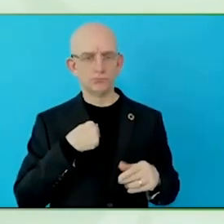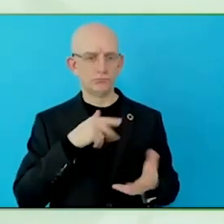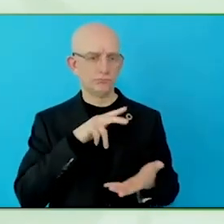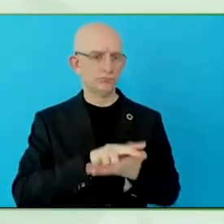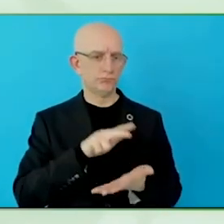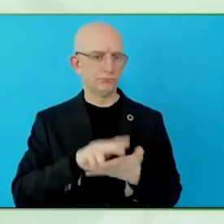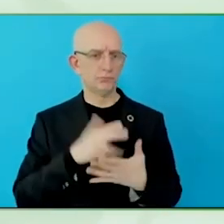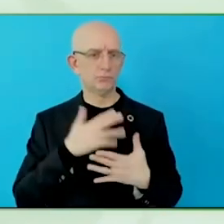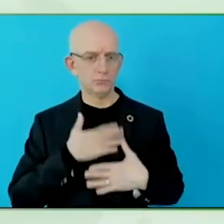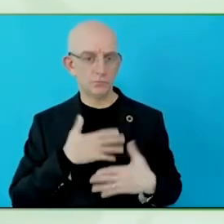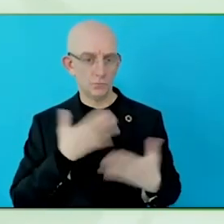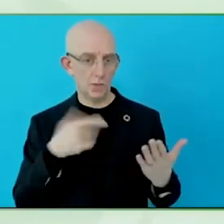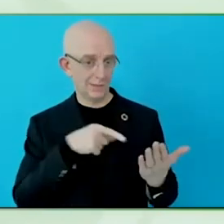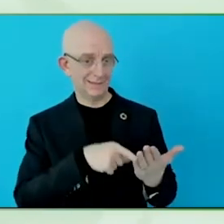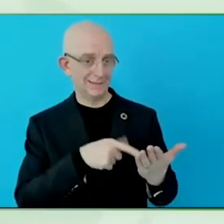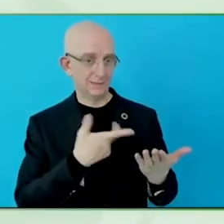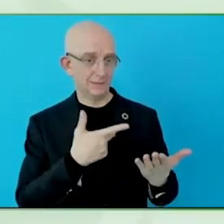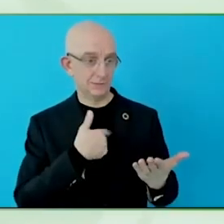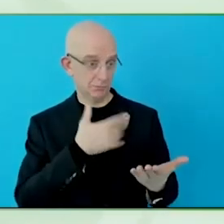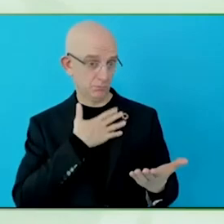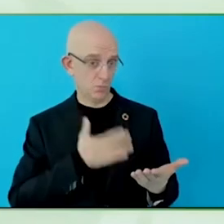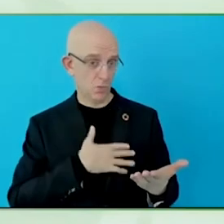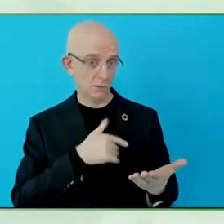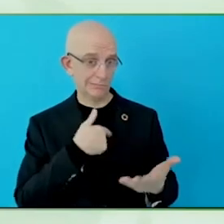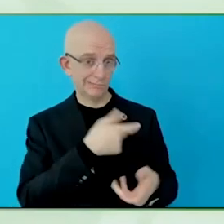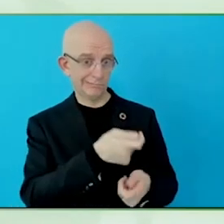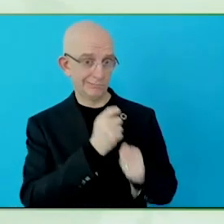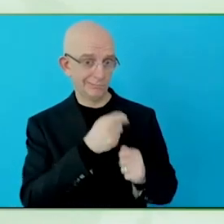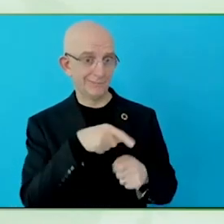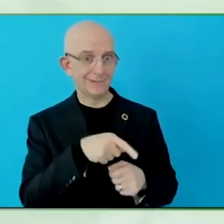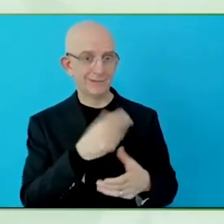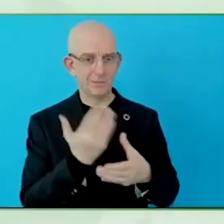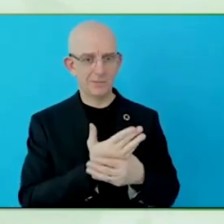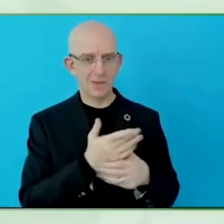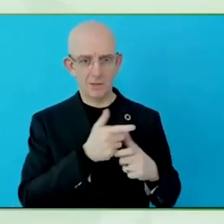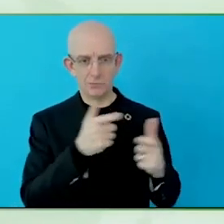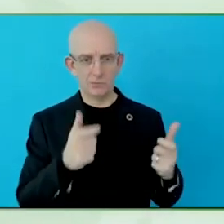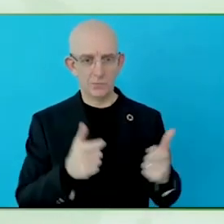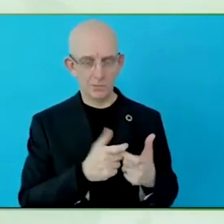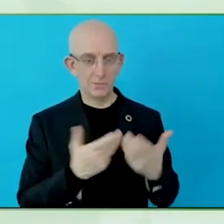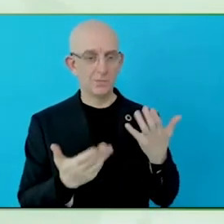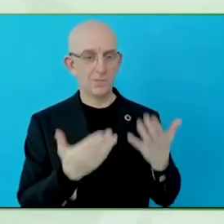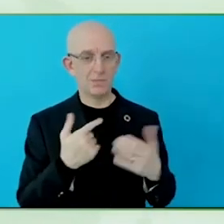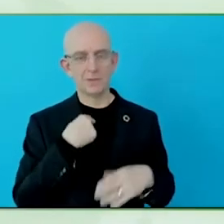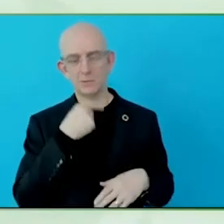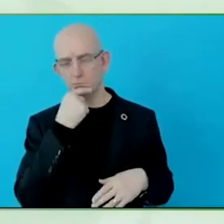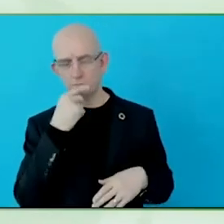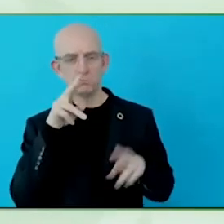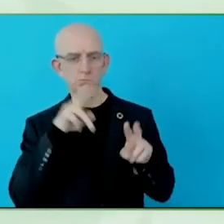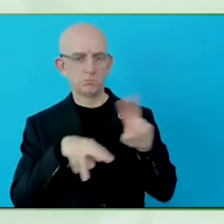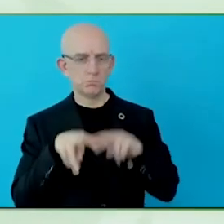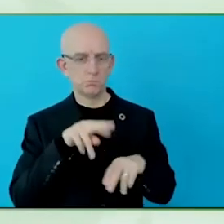Because there is a lot of reasons why a person with disability cannot get a mortgage for example.